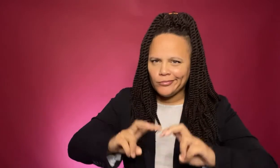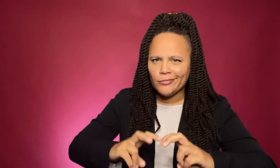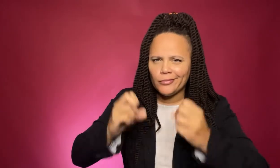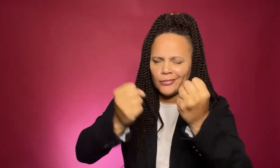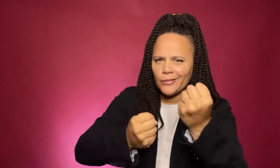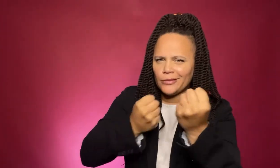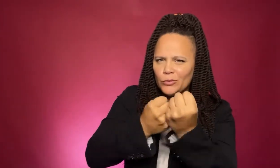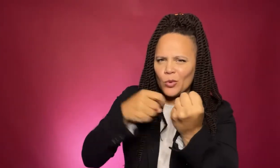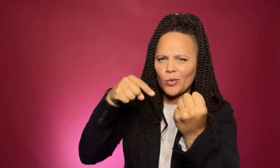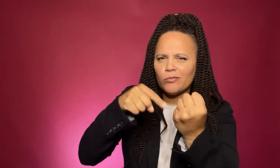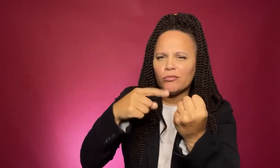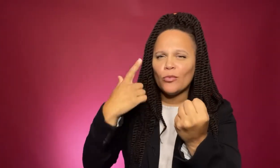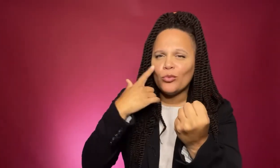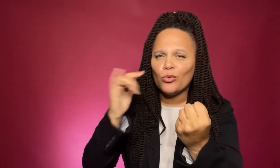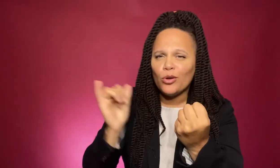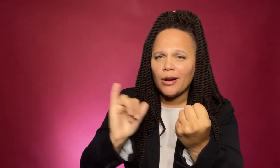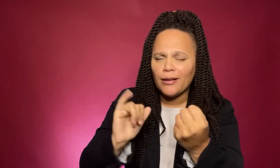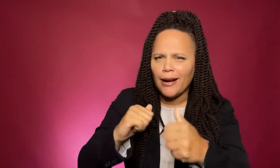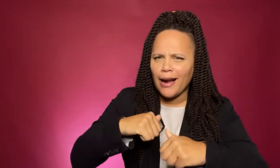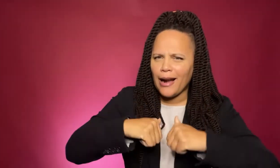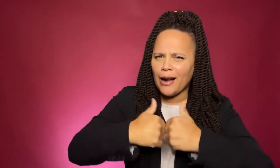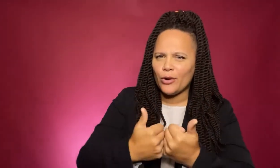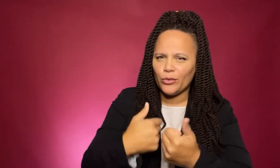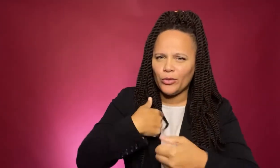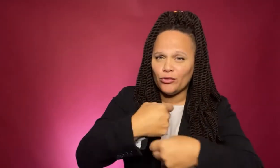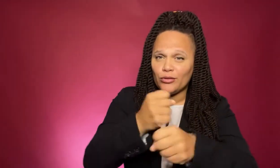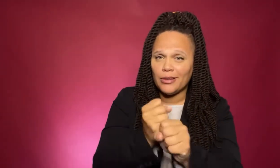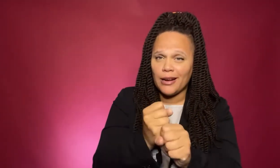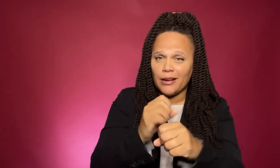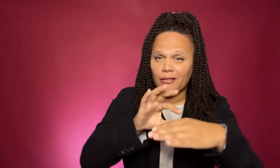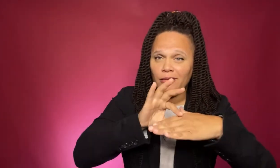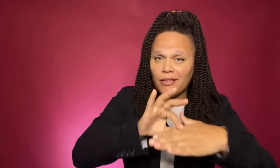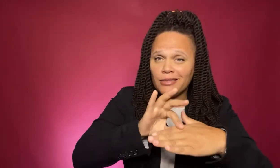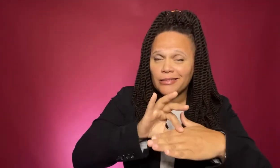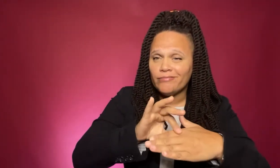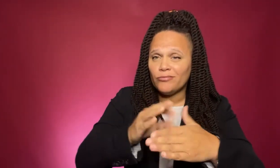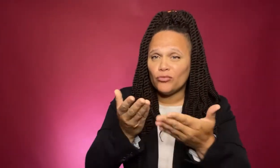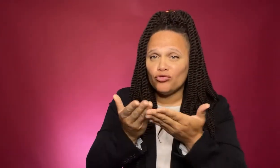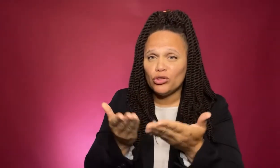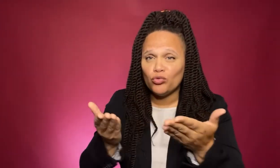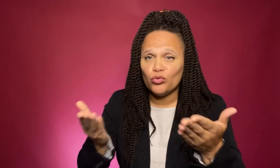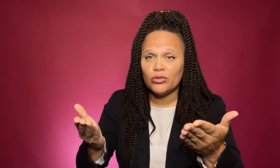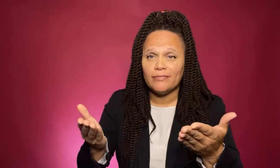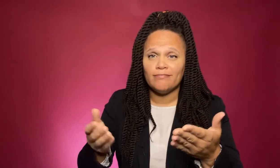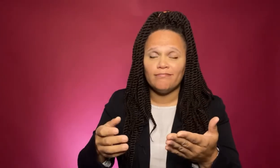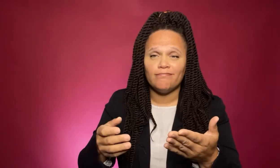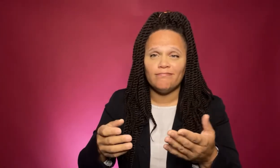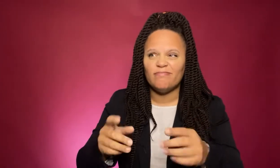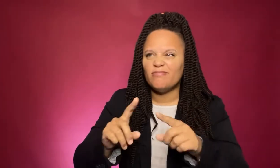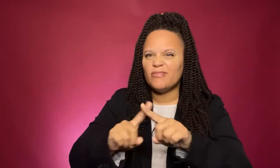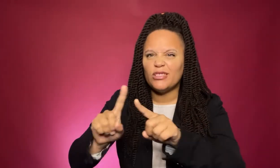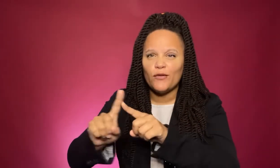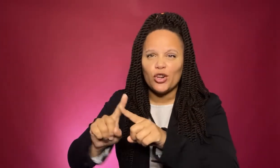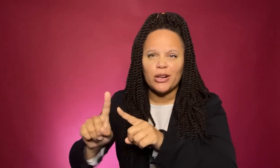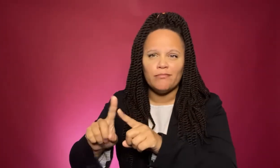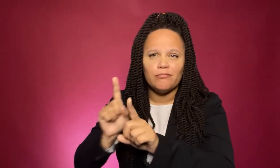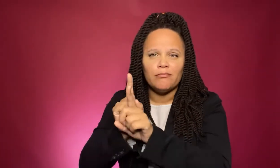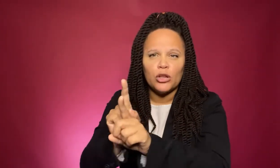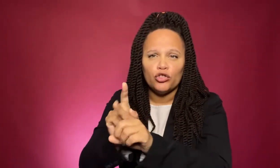exactly what that support will look like. How can we create content, resources, and different mentorship